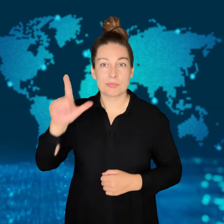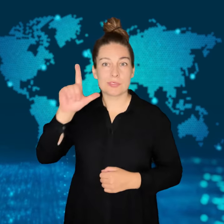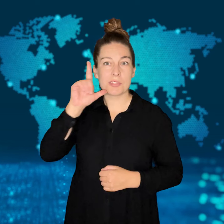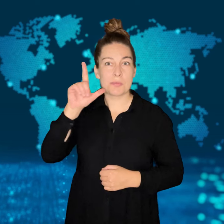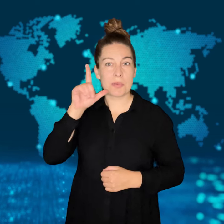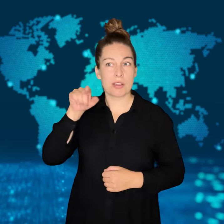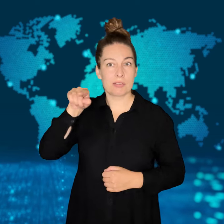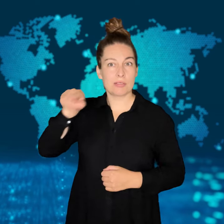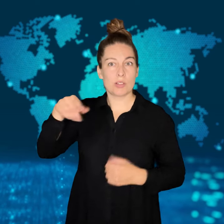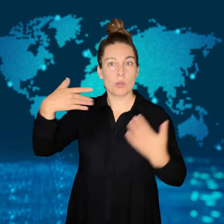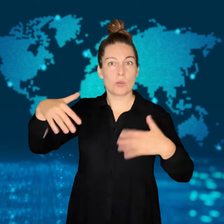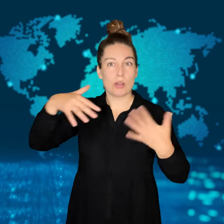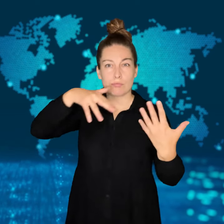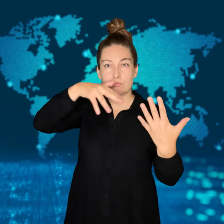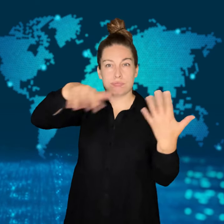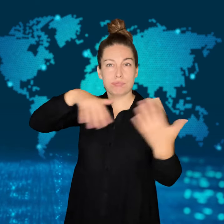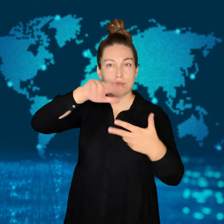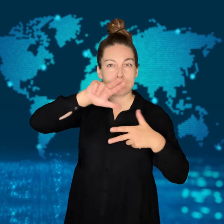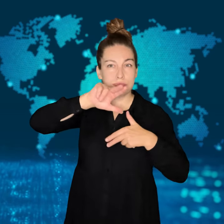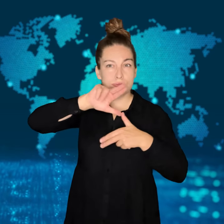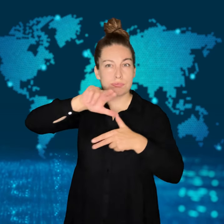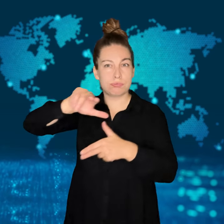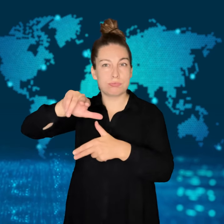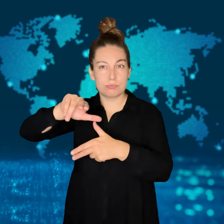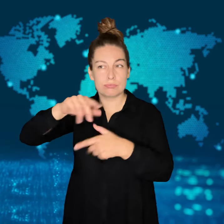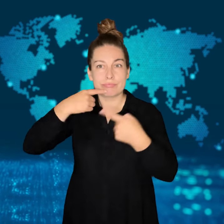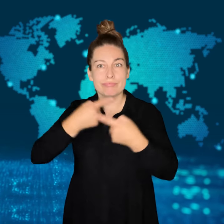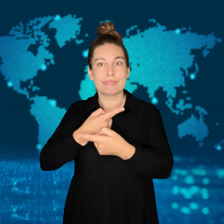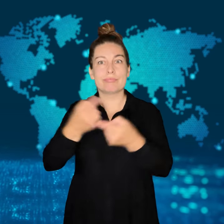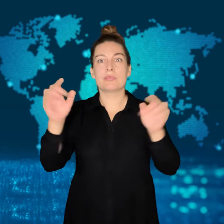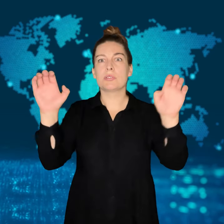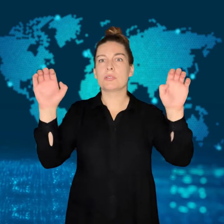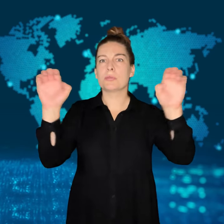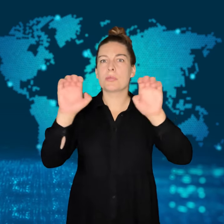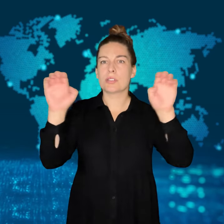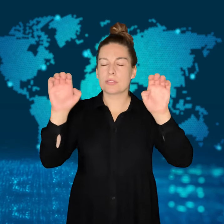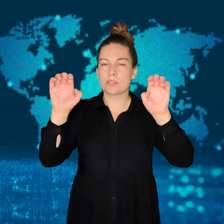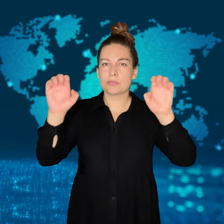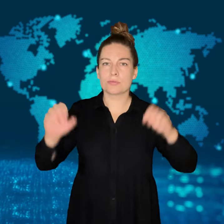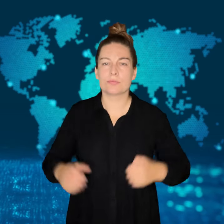Emergency declared as storm hits